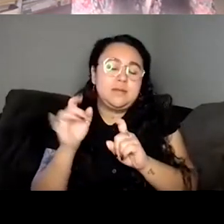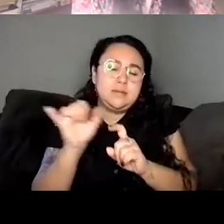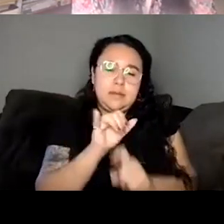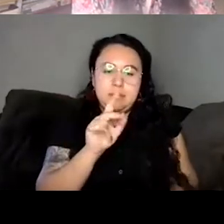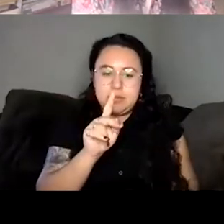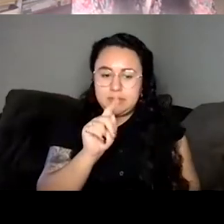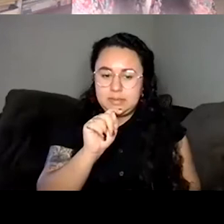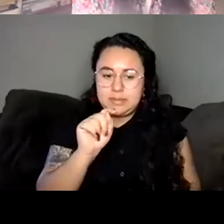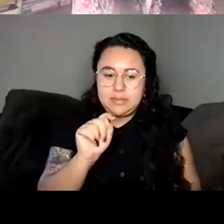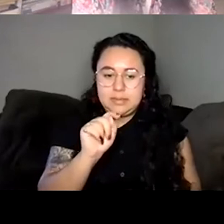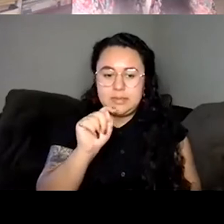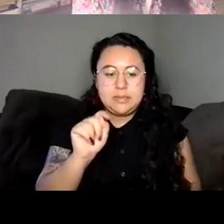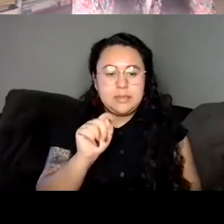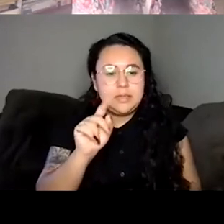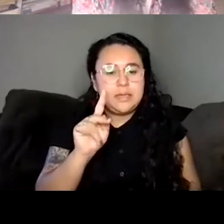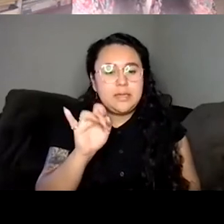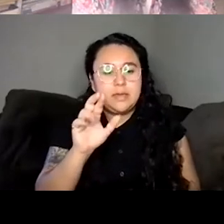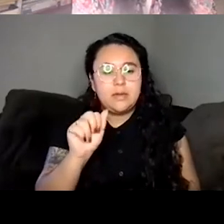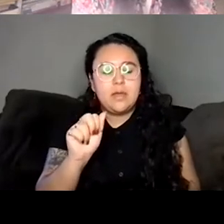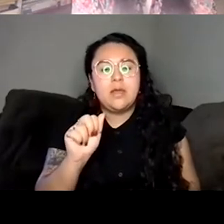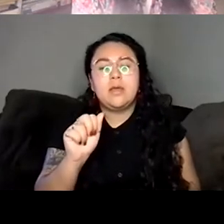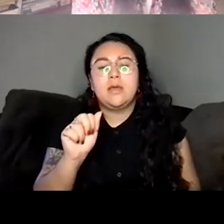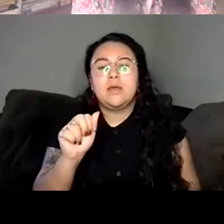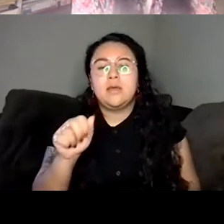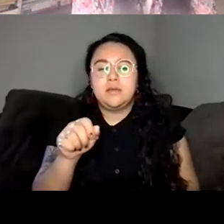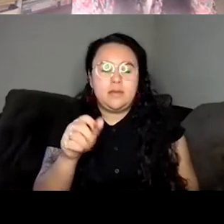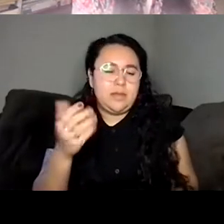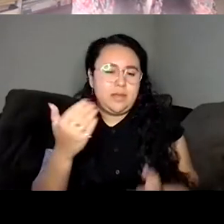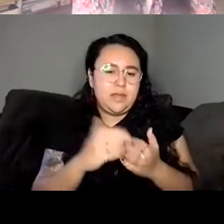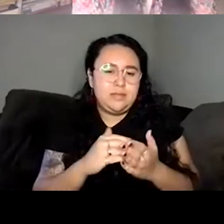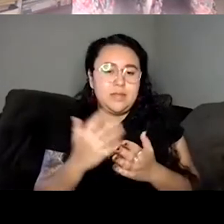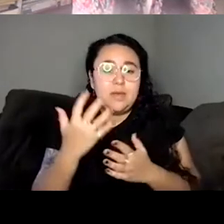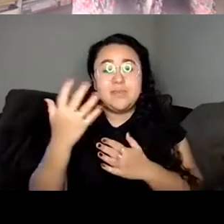outside of like this Western thought narrative part of the reason why I never wanted to give